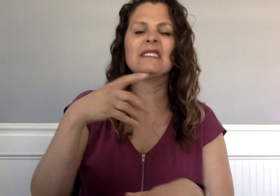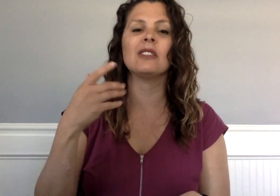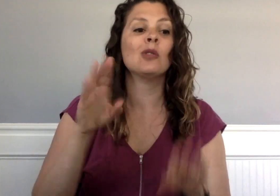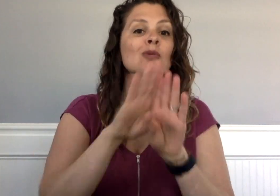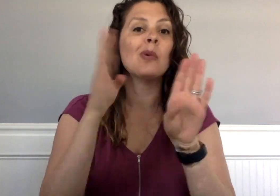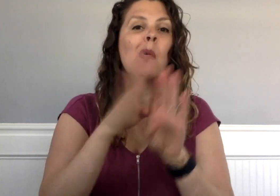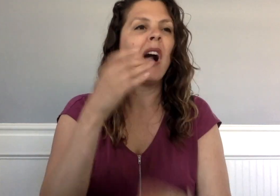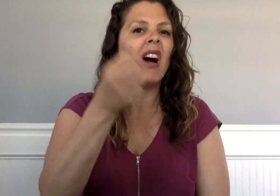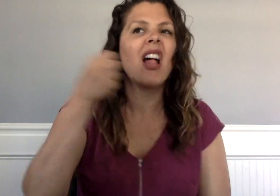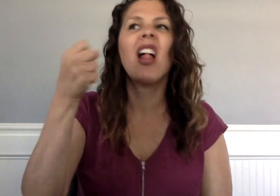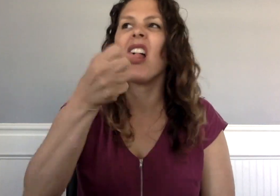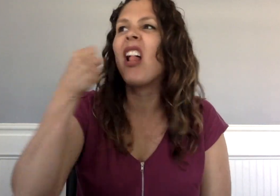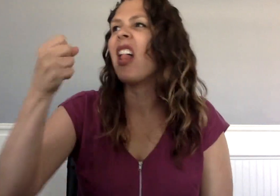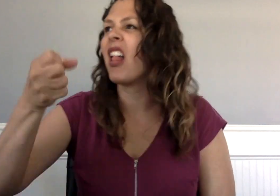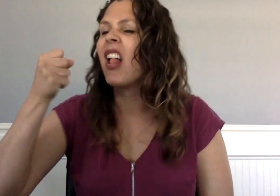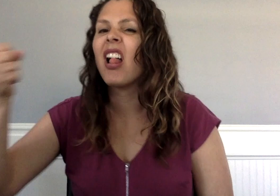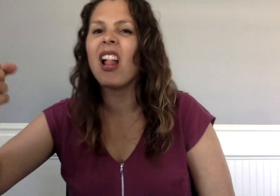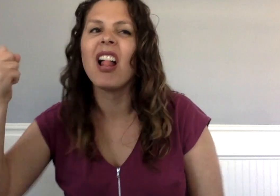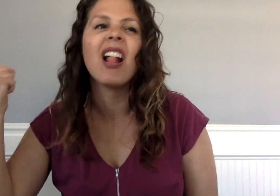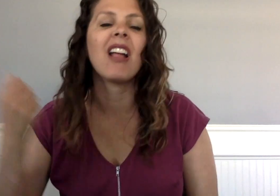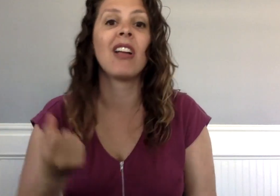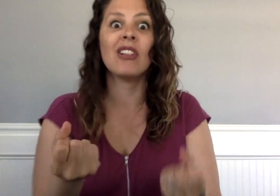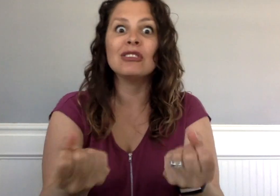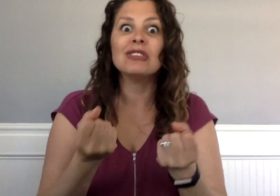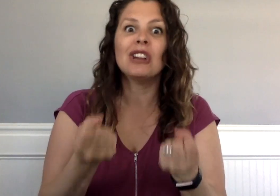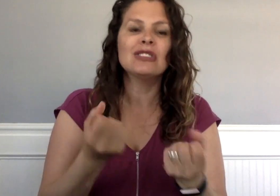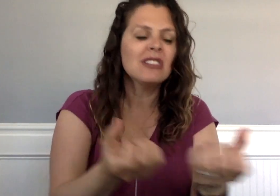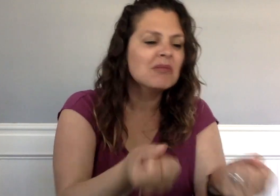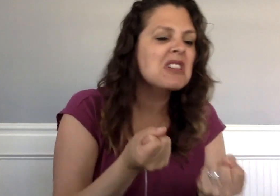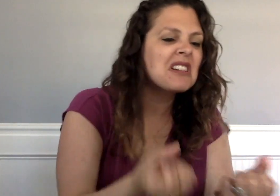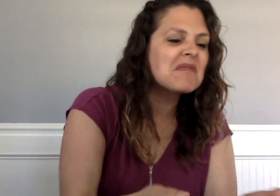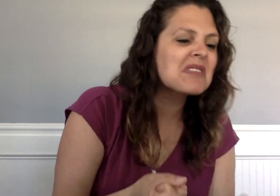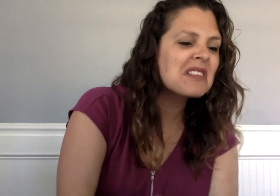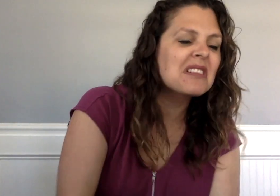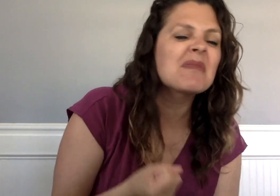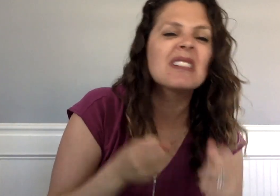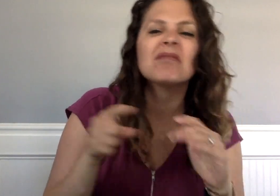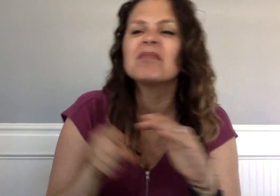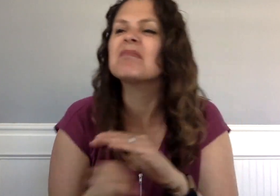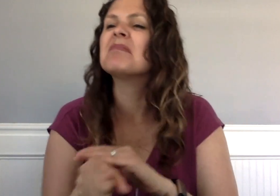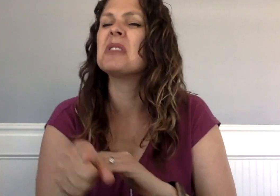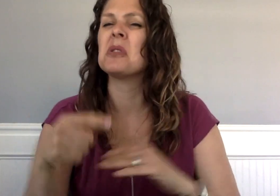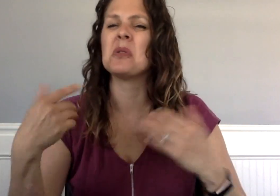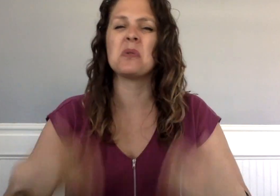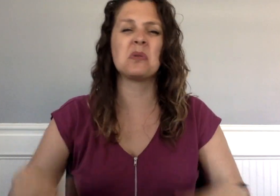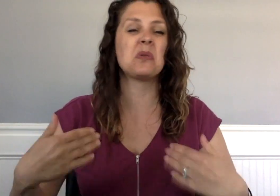He opened doors and drawers, and investigated nooks and crannies.